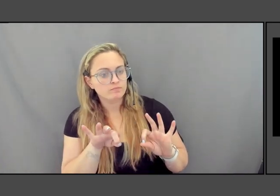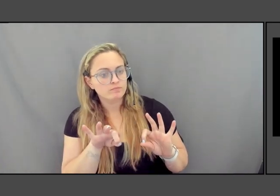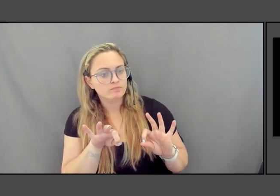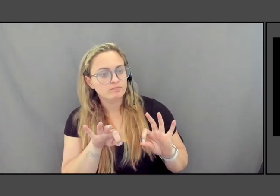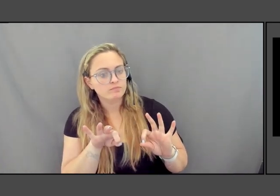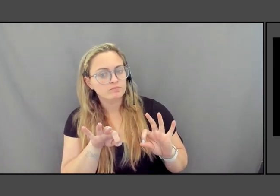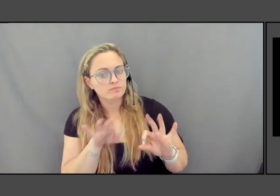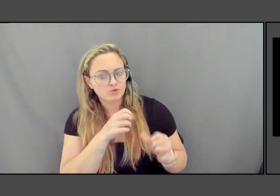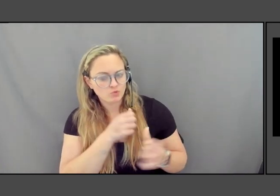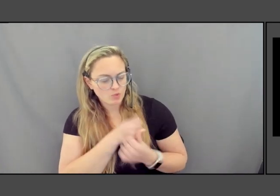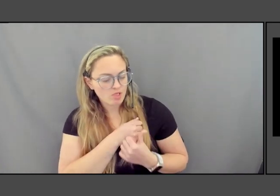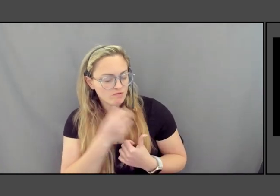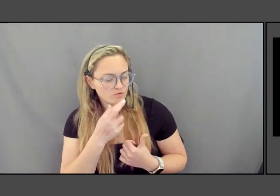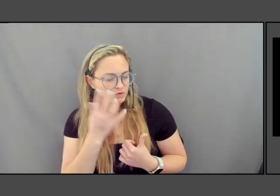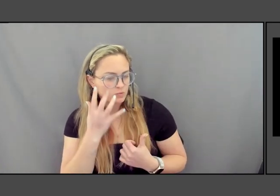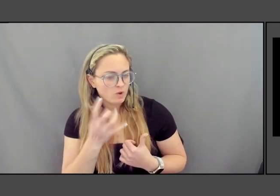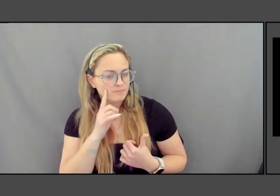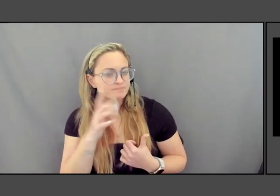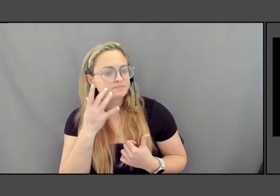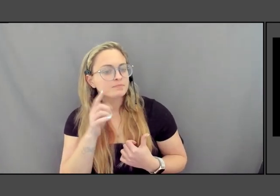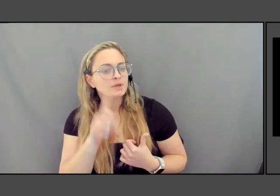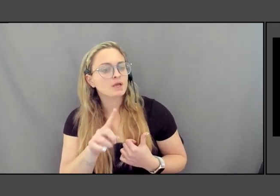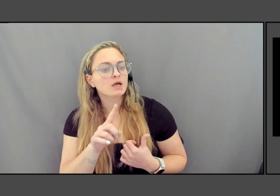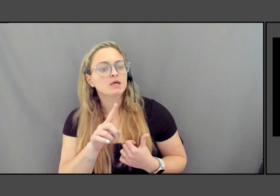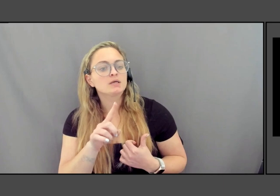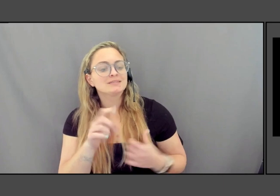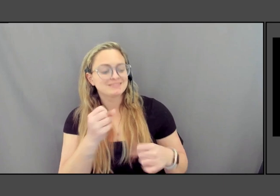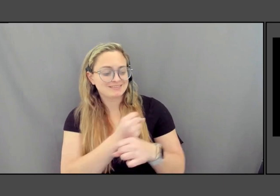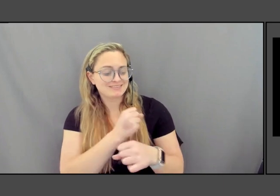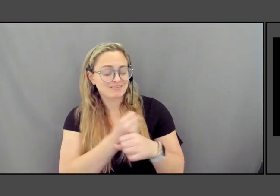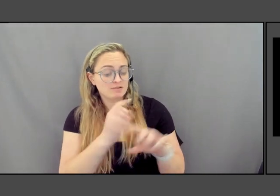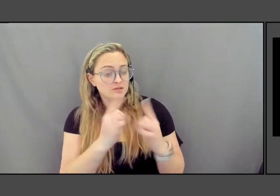It's because the stats department could not determine